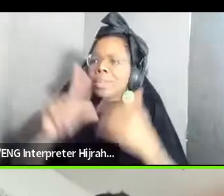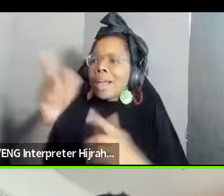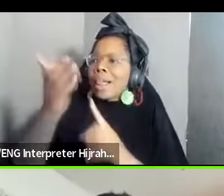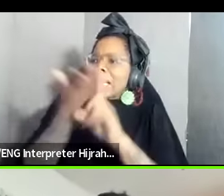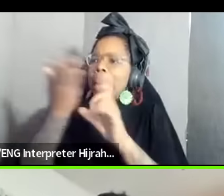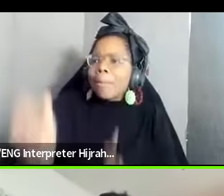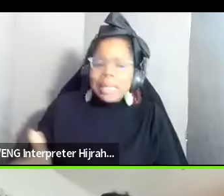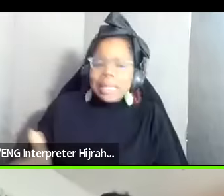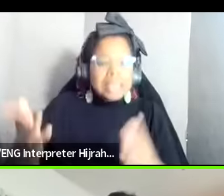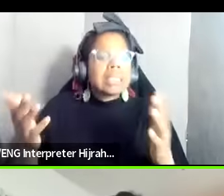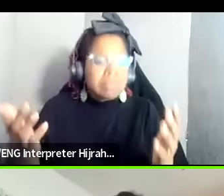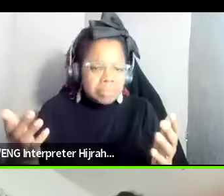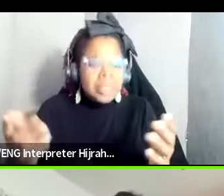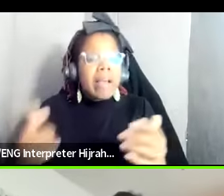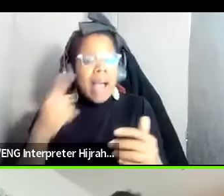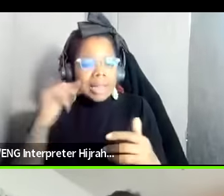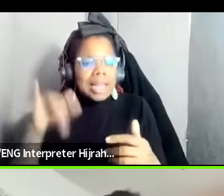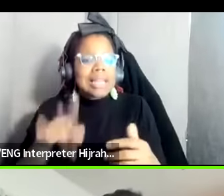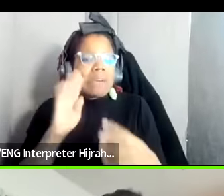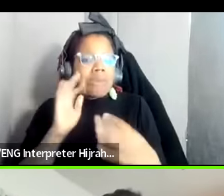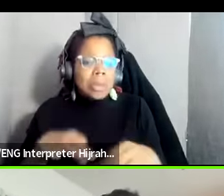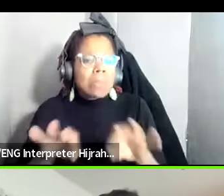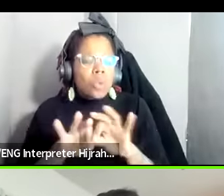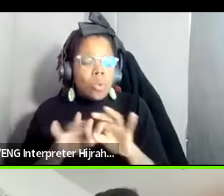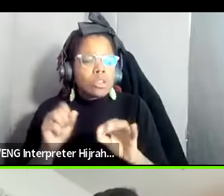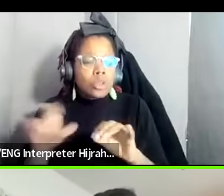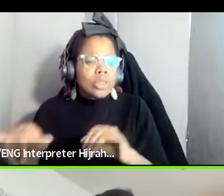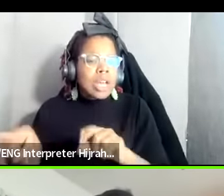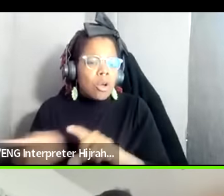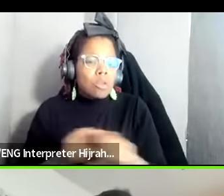and I think that's going to be super important so that also can direct your actions and your